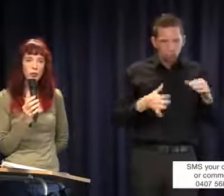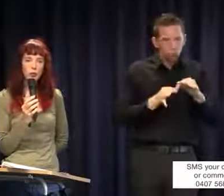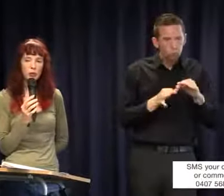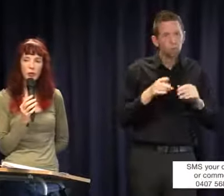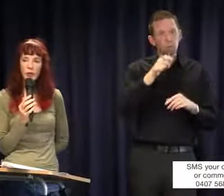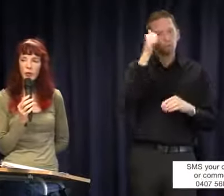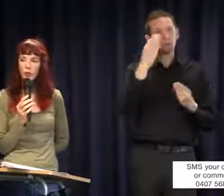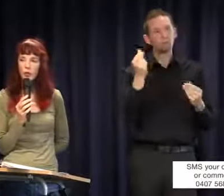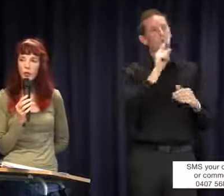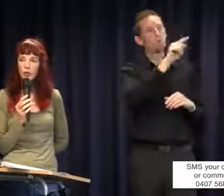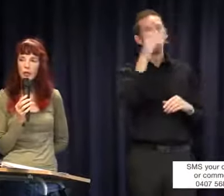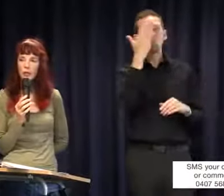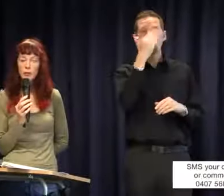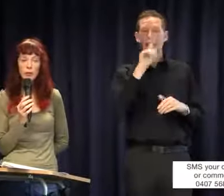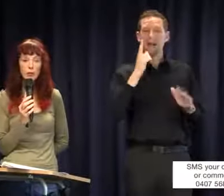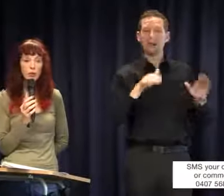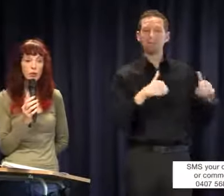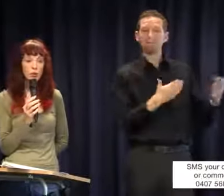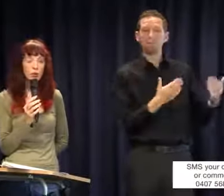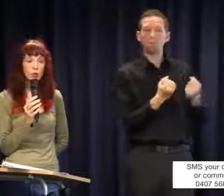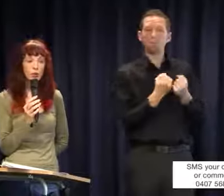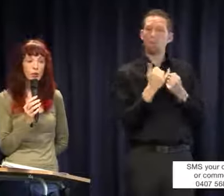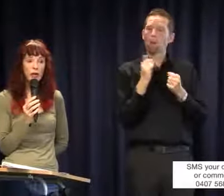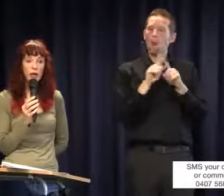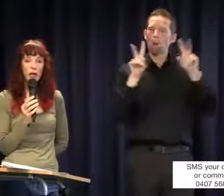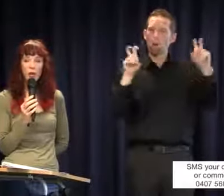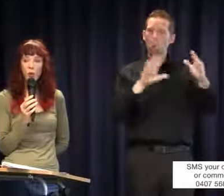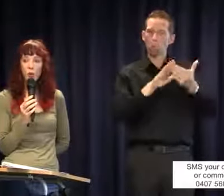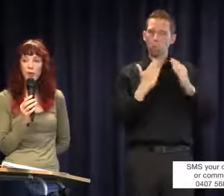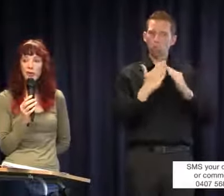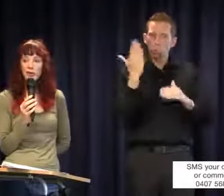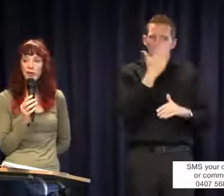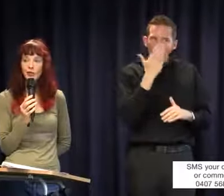be able to provide the supports you need might be community schools where they are one single